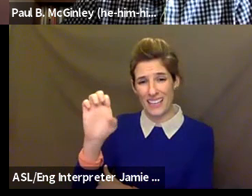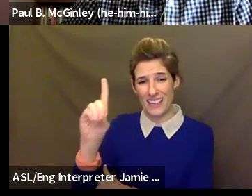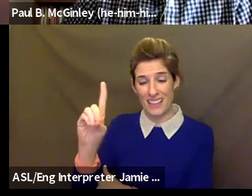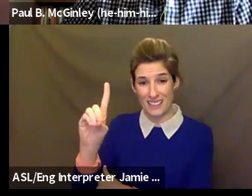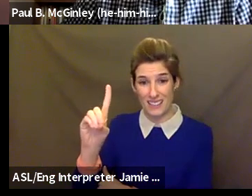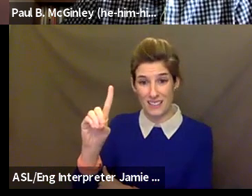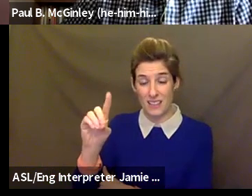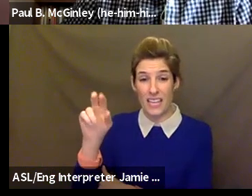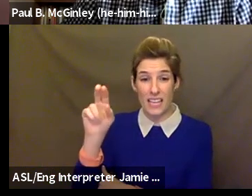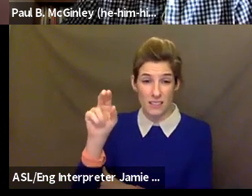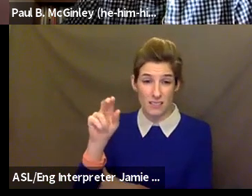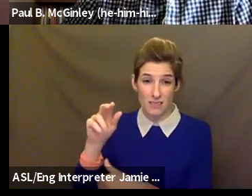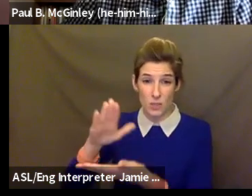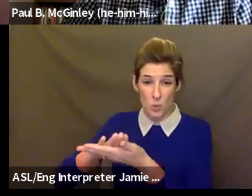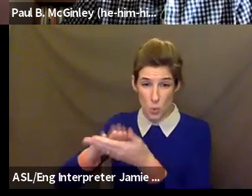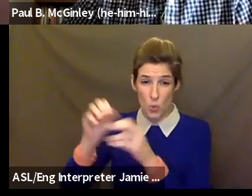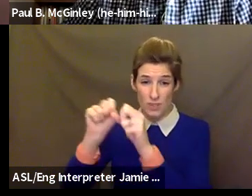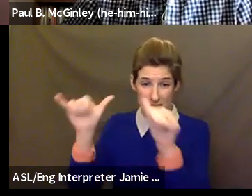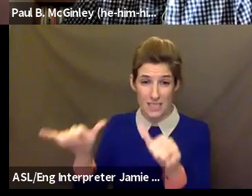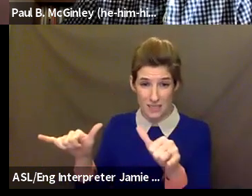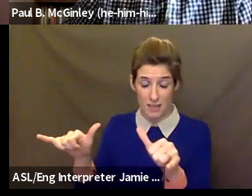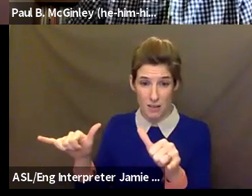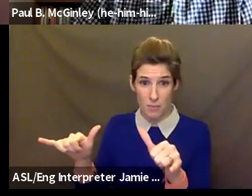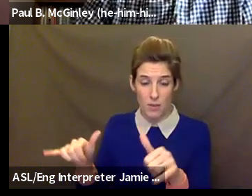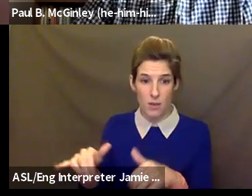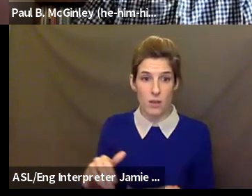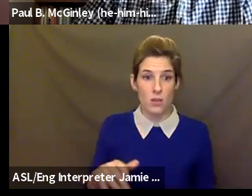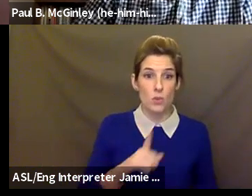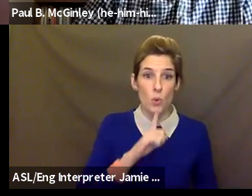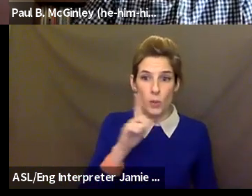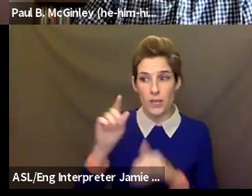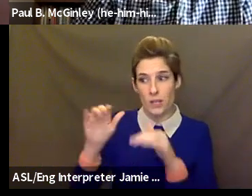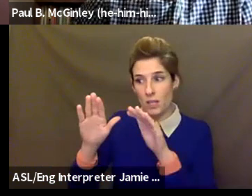community come to our theaters, it's often, unfortunately, you